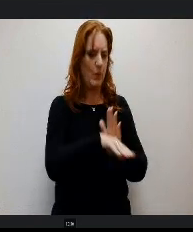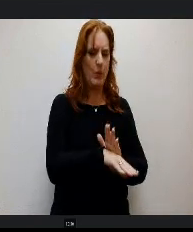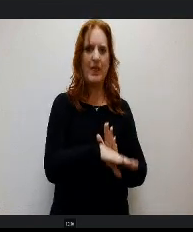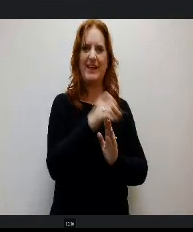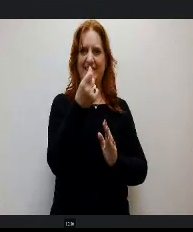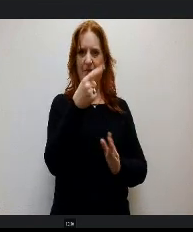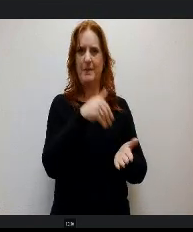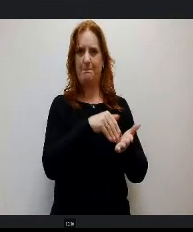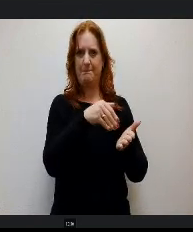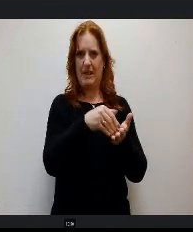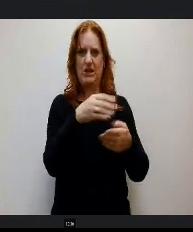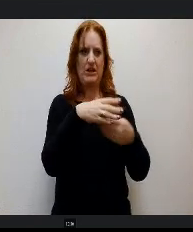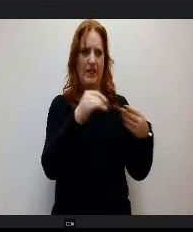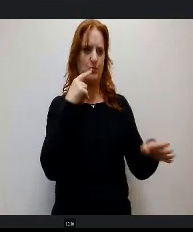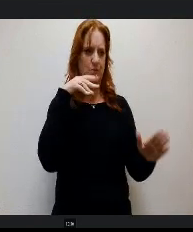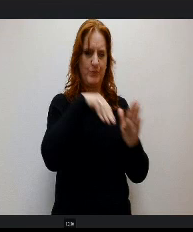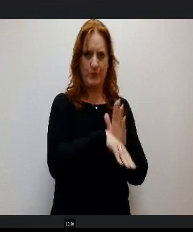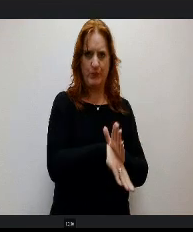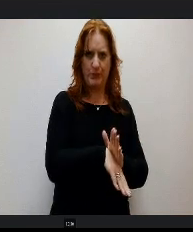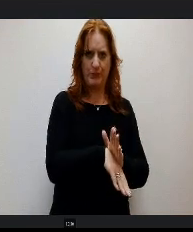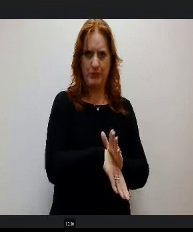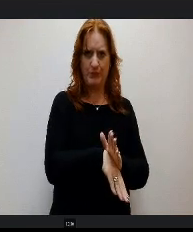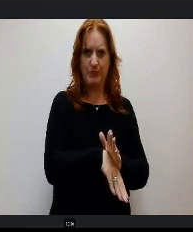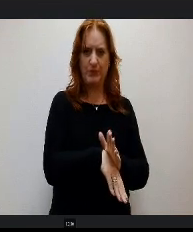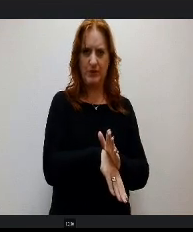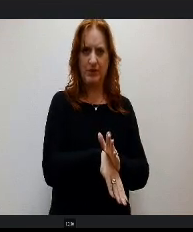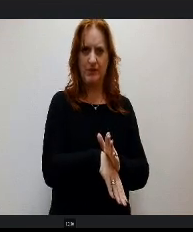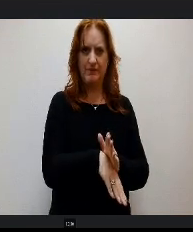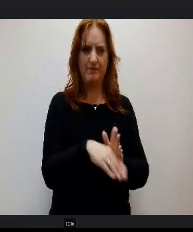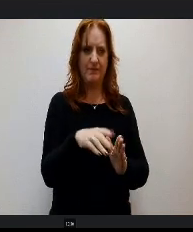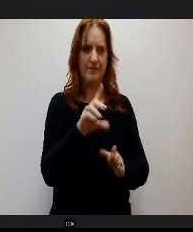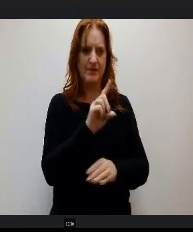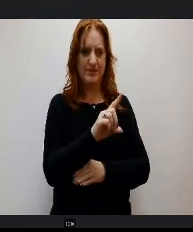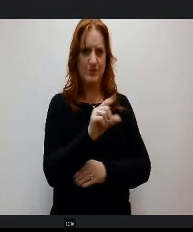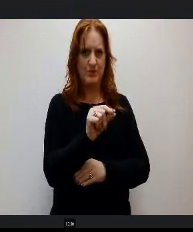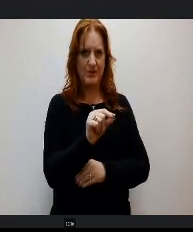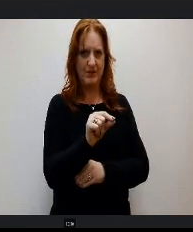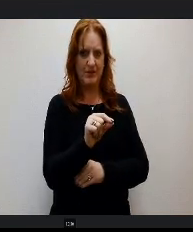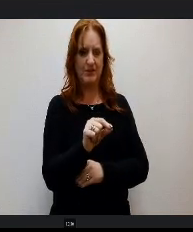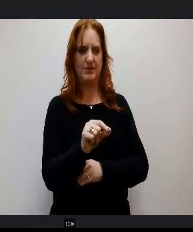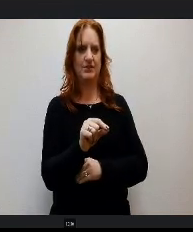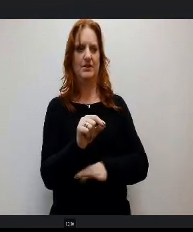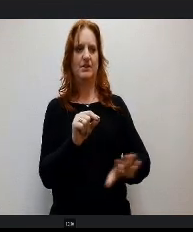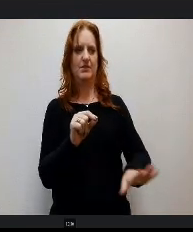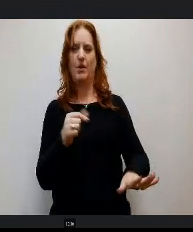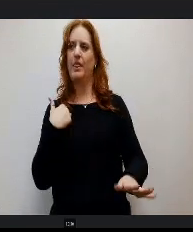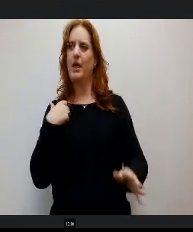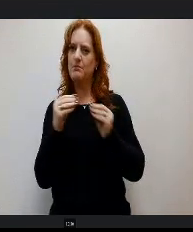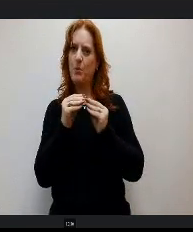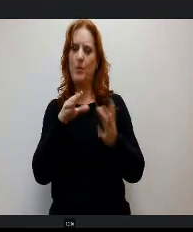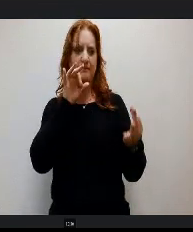have been a $11 million hit to D 20. They got more feedback at the legislature. They